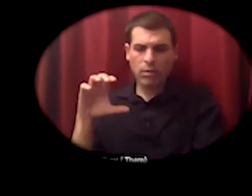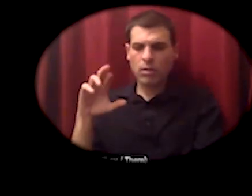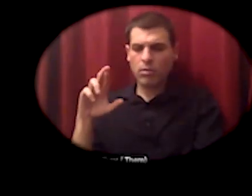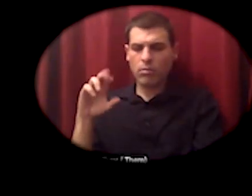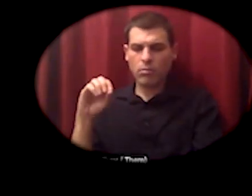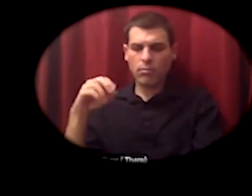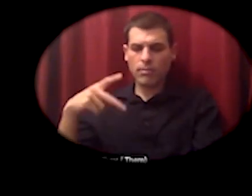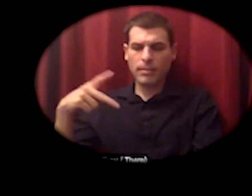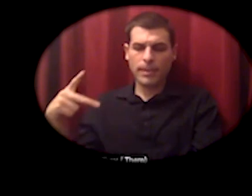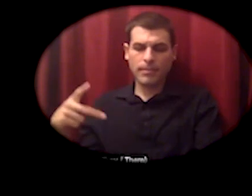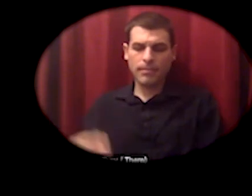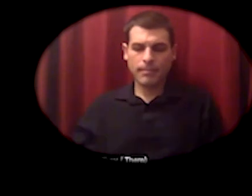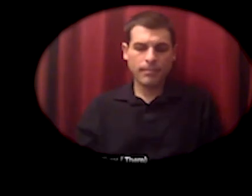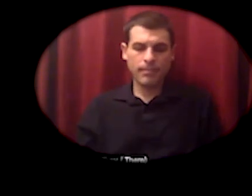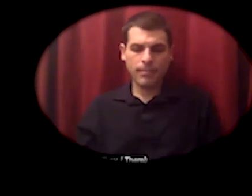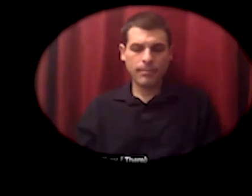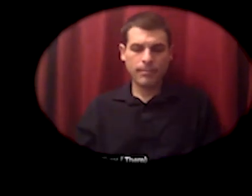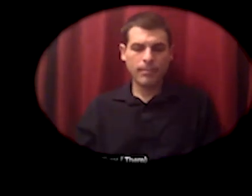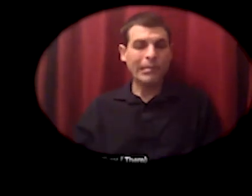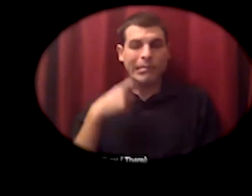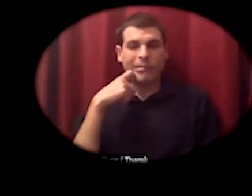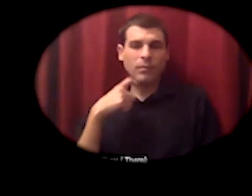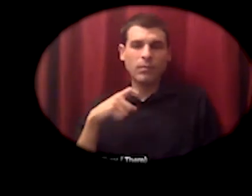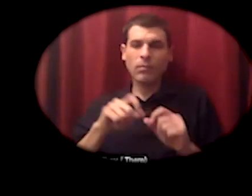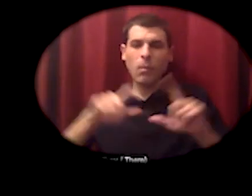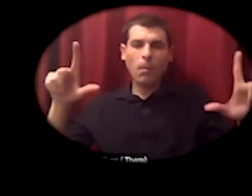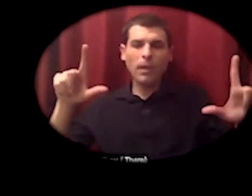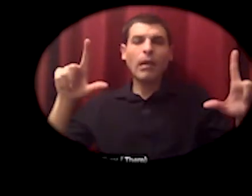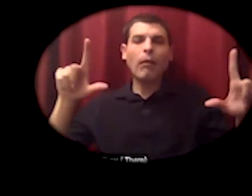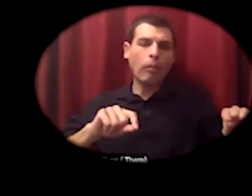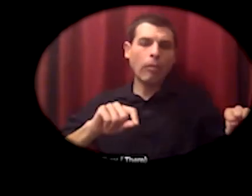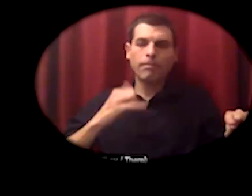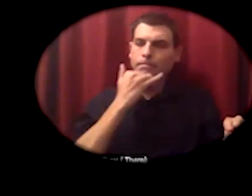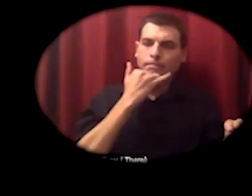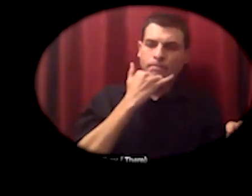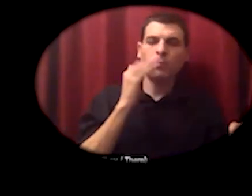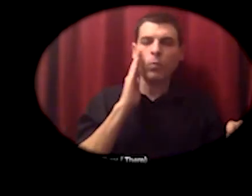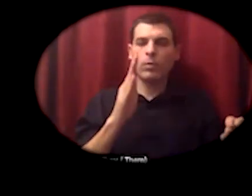i had a window of it open but i'll open another